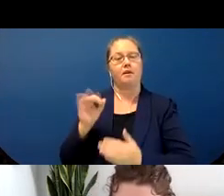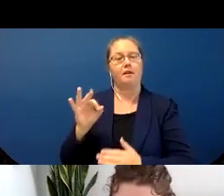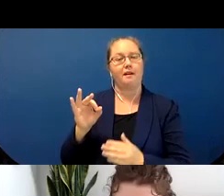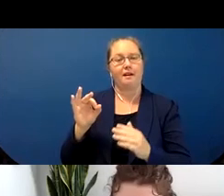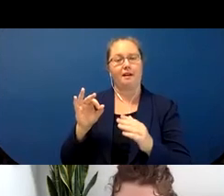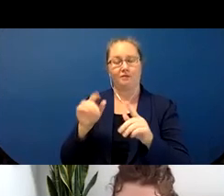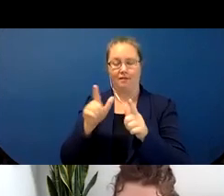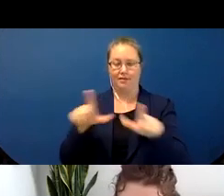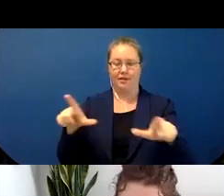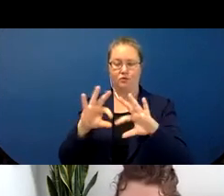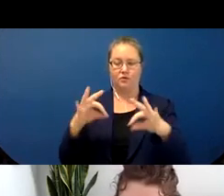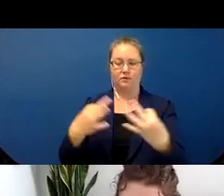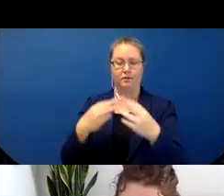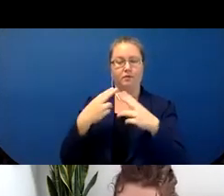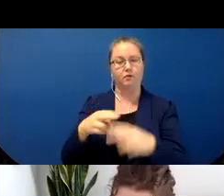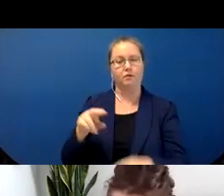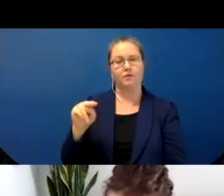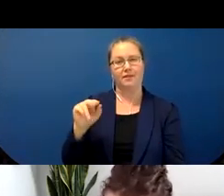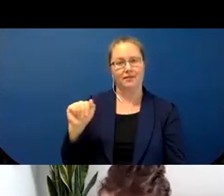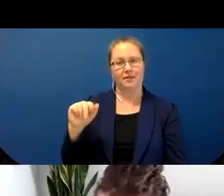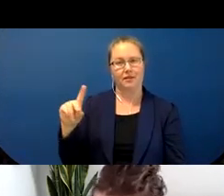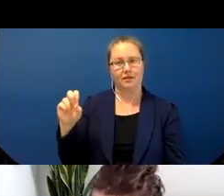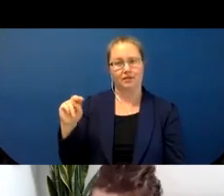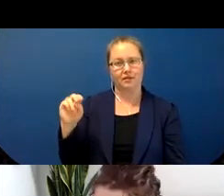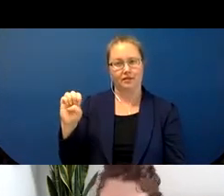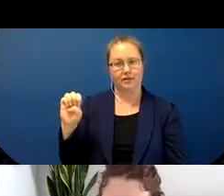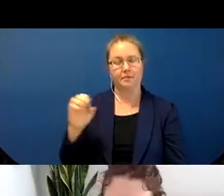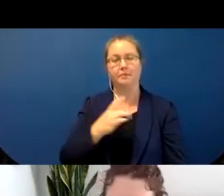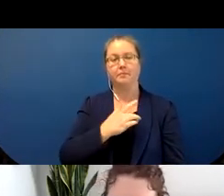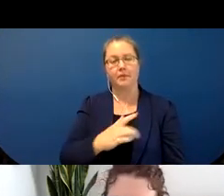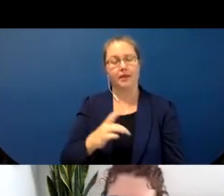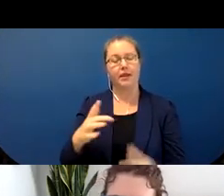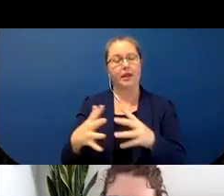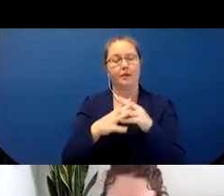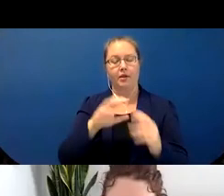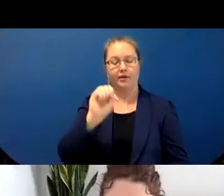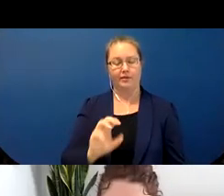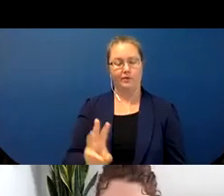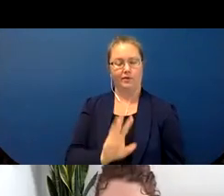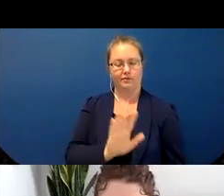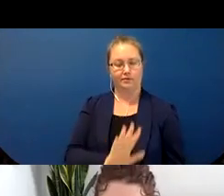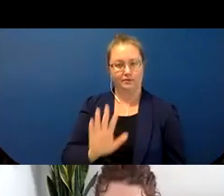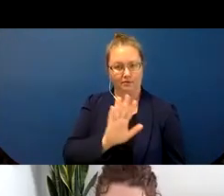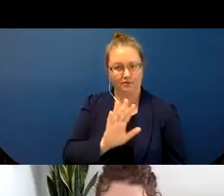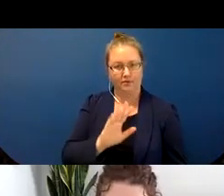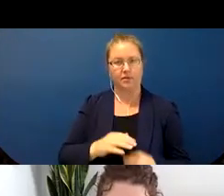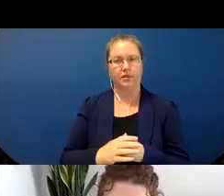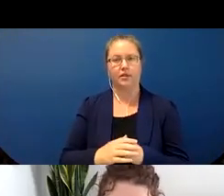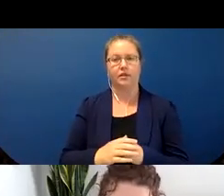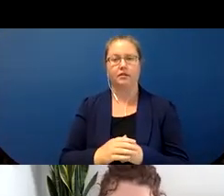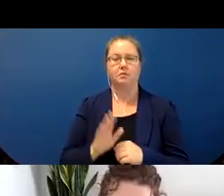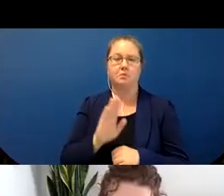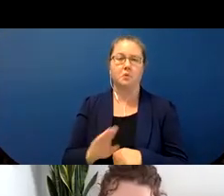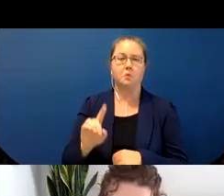and Navajo is largely spoken in the American Southwest with more or less 150 000 speakers,